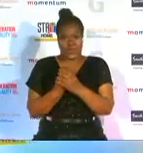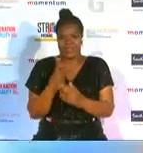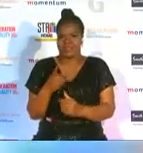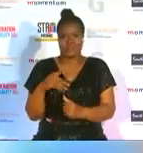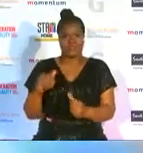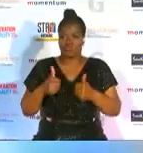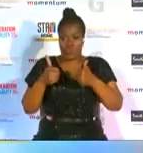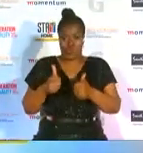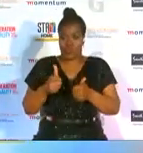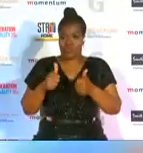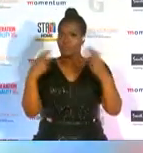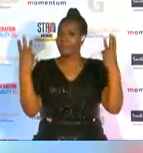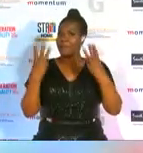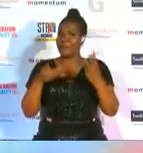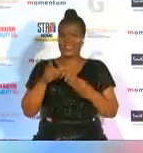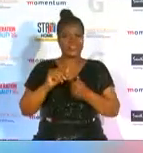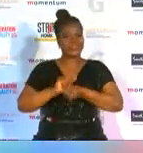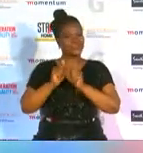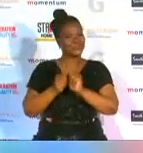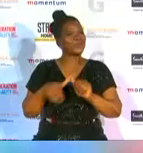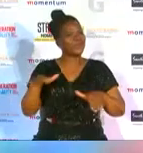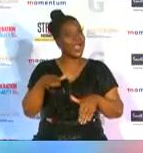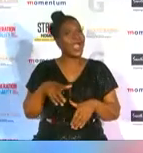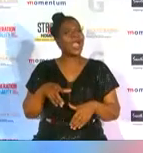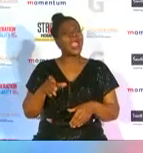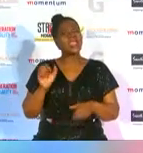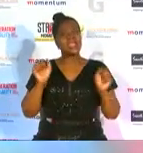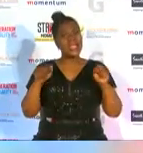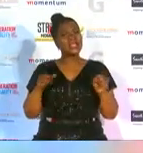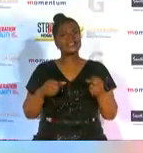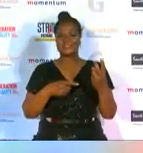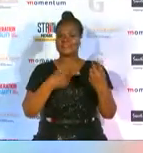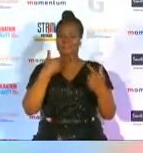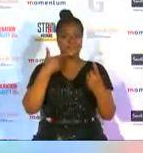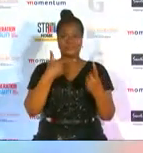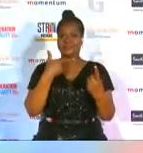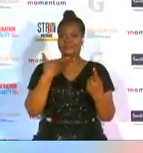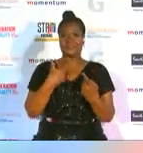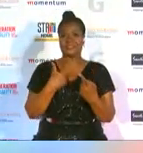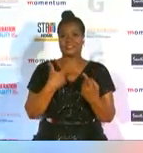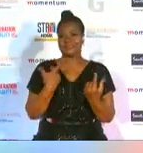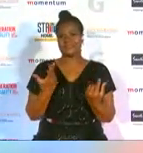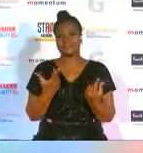in the sports industry is is rewarding itself but so this is you know kind of cherry on on the on the cake i guess